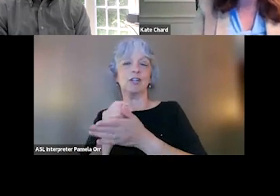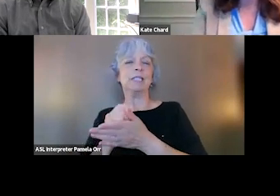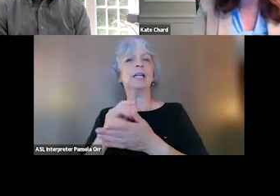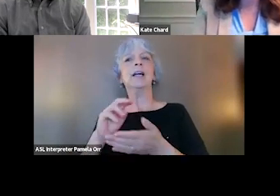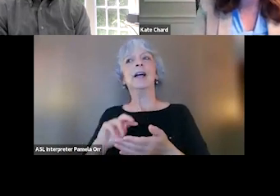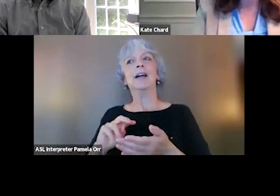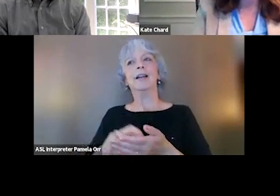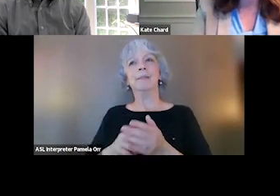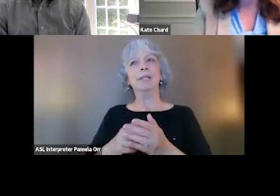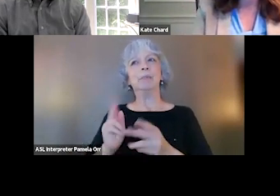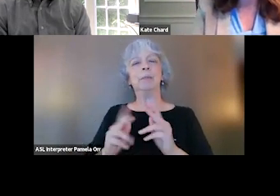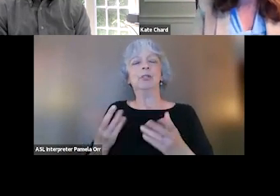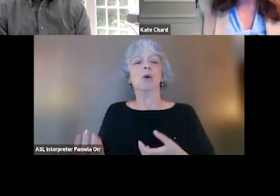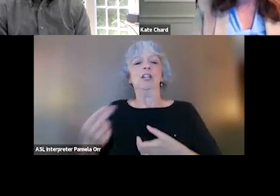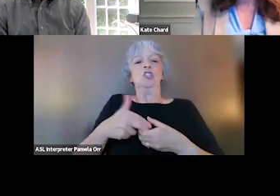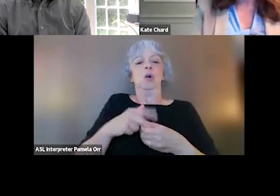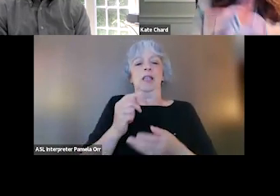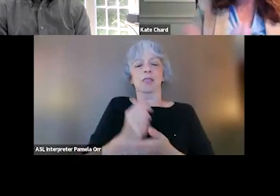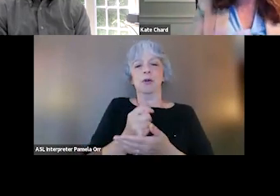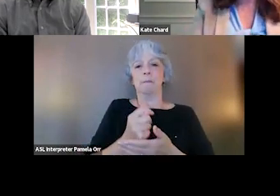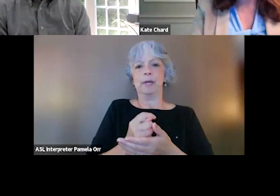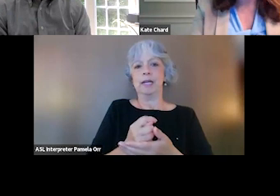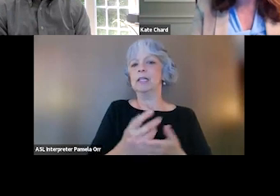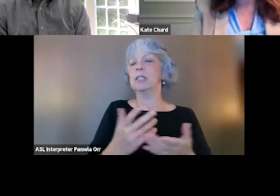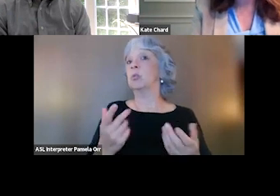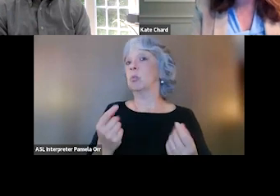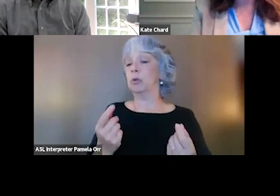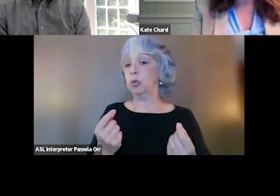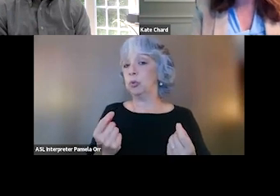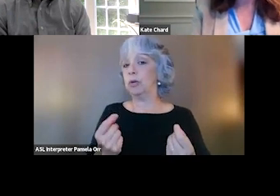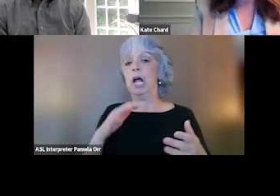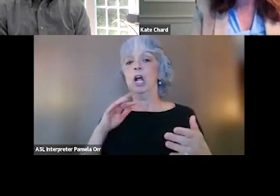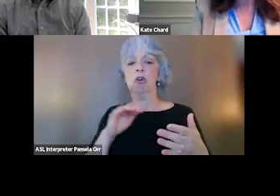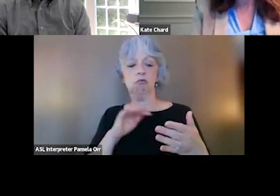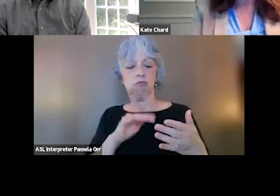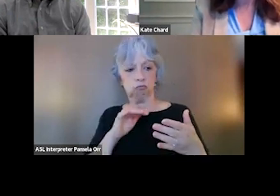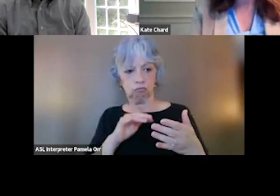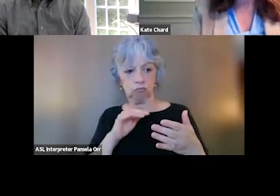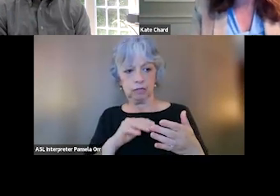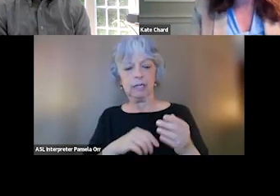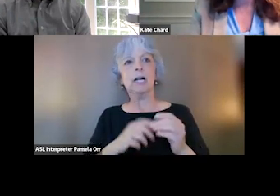into those therapies a lot of times. So what we wanna do is then look at the studies that back some of these up.